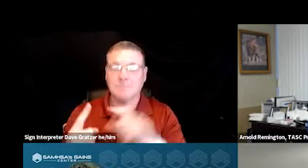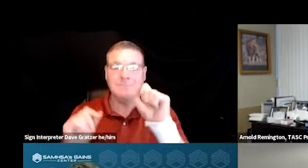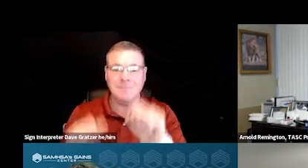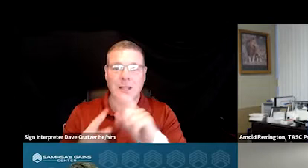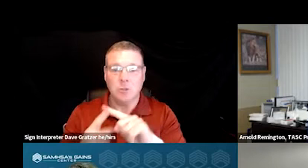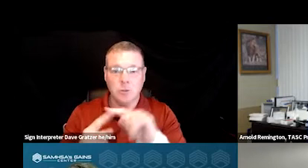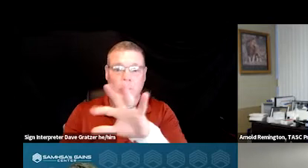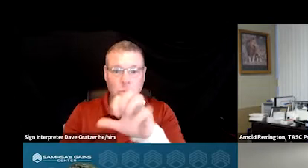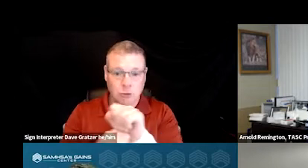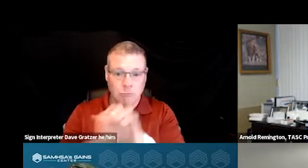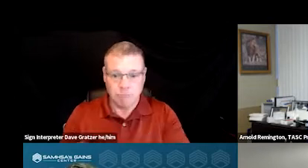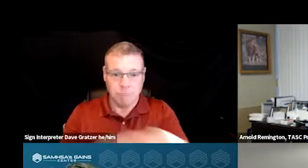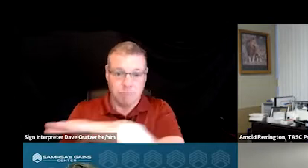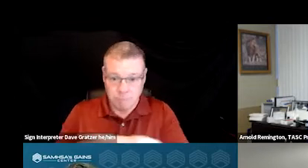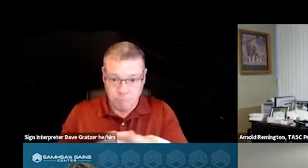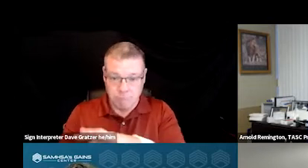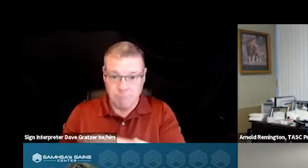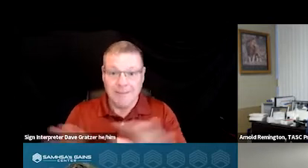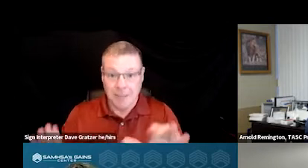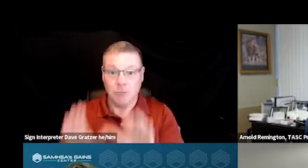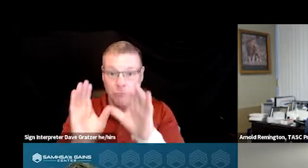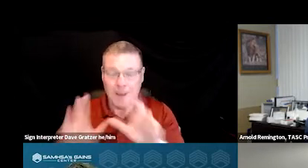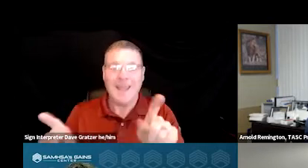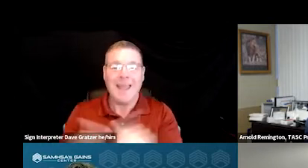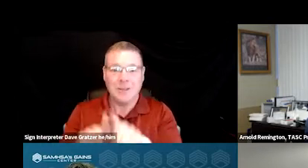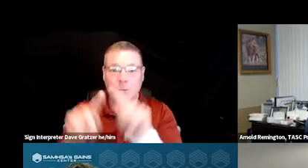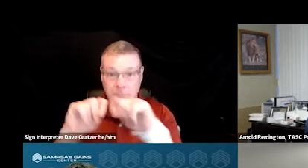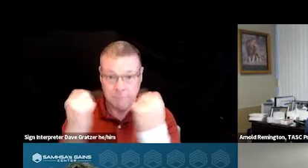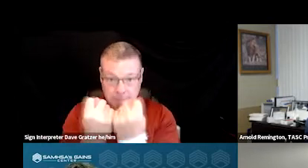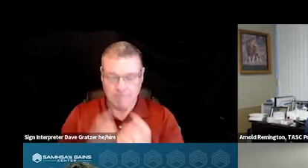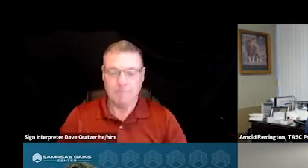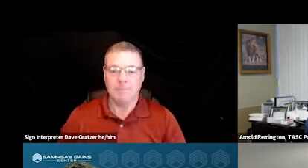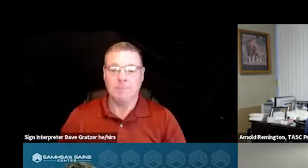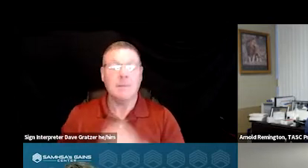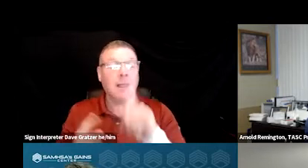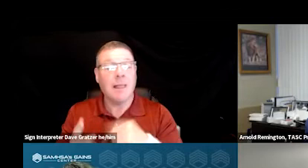the environment for the individual in crisis, as well as the team. But then the mental health professional